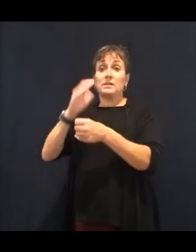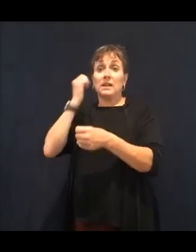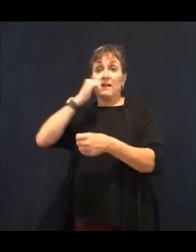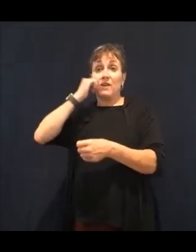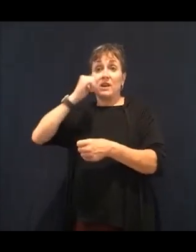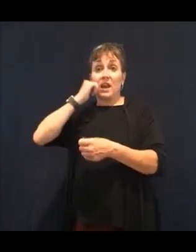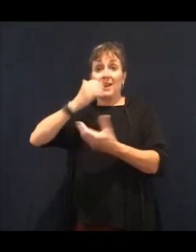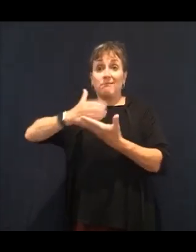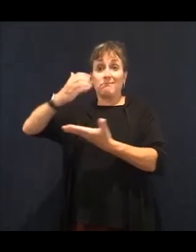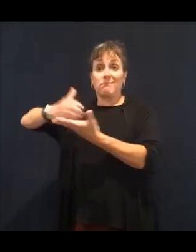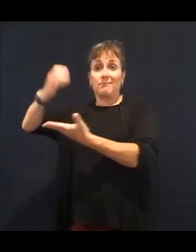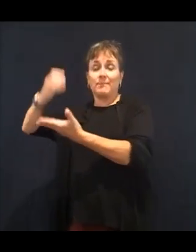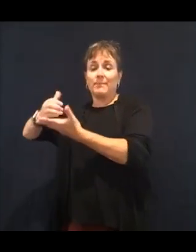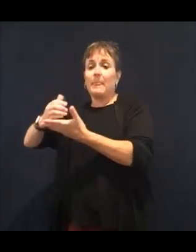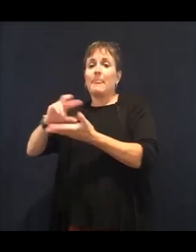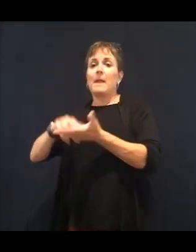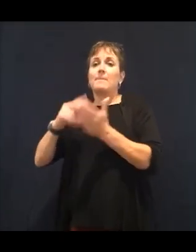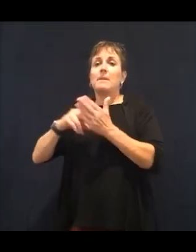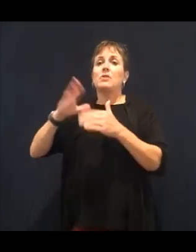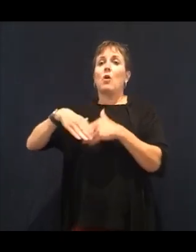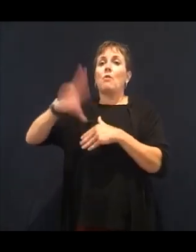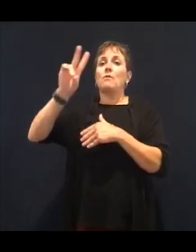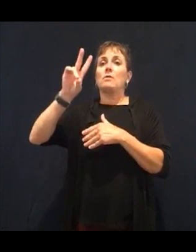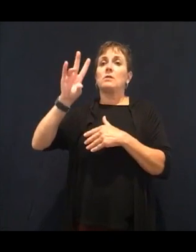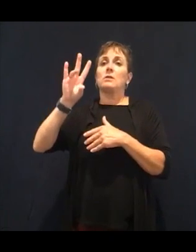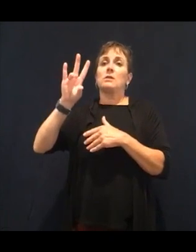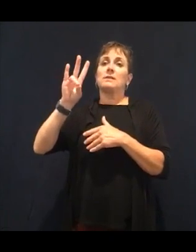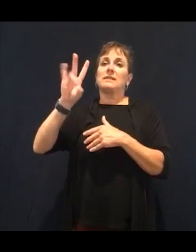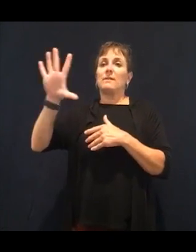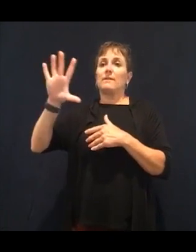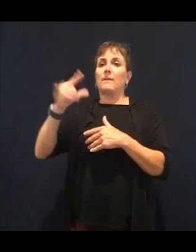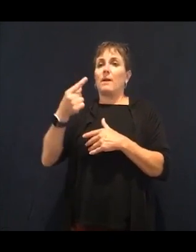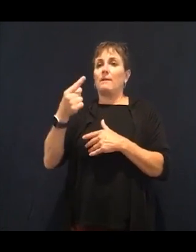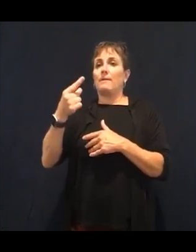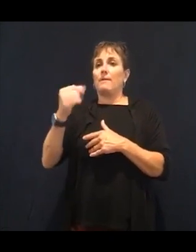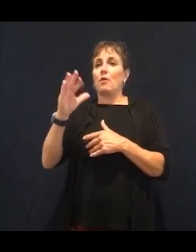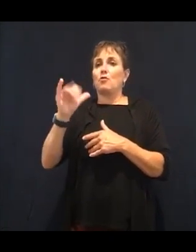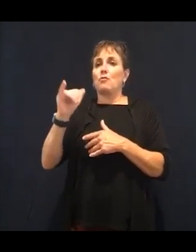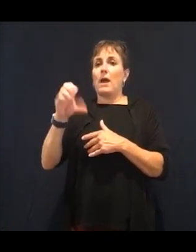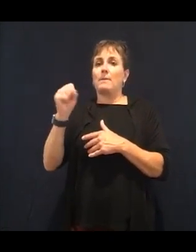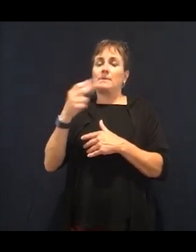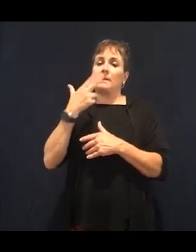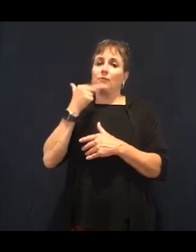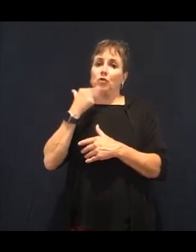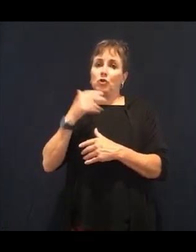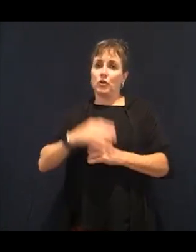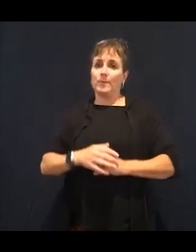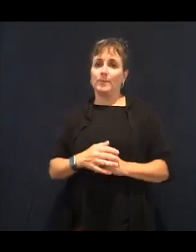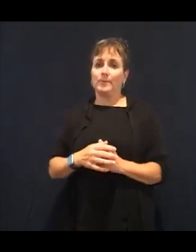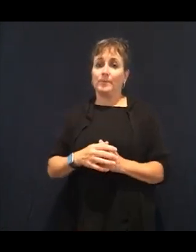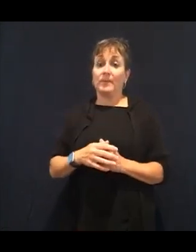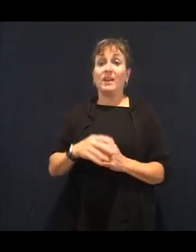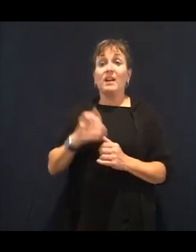That's 15 teaspoons of sugar in a soda.